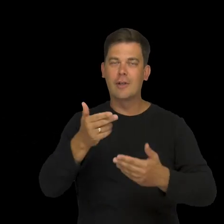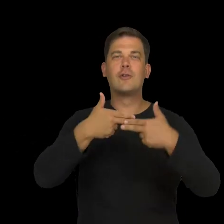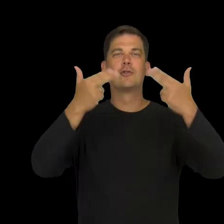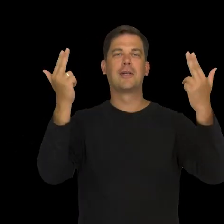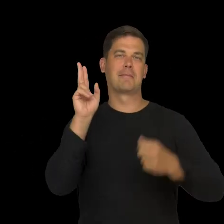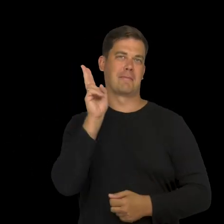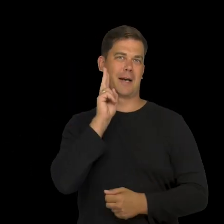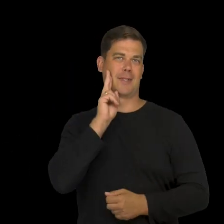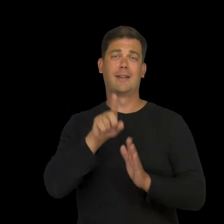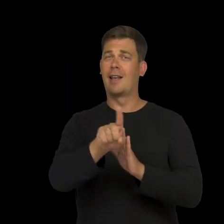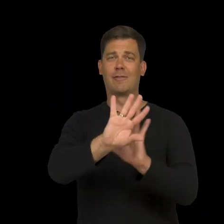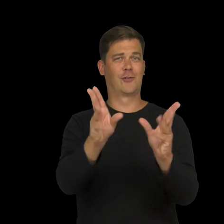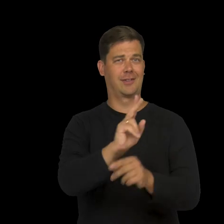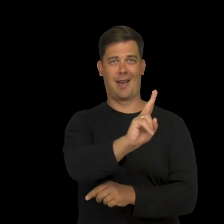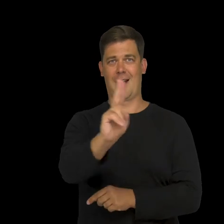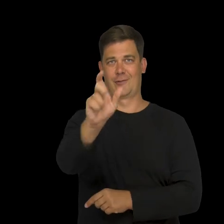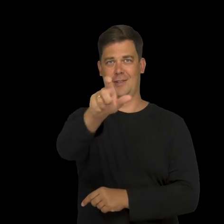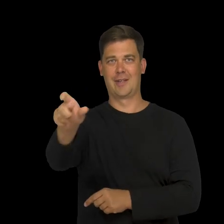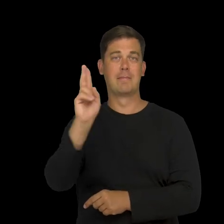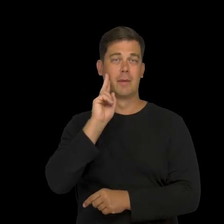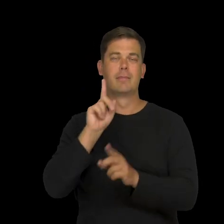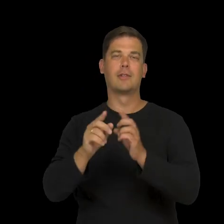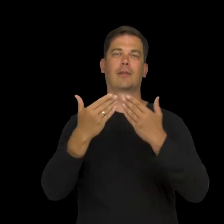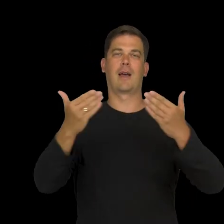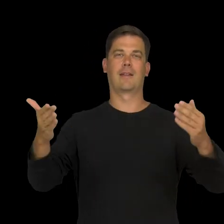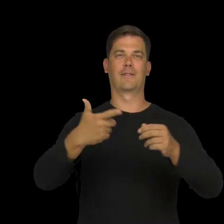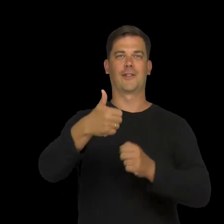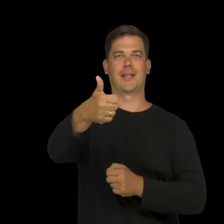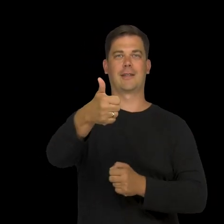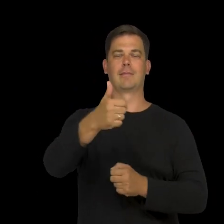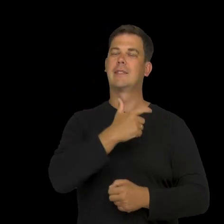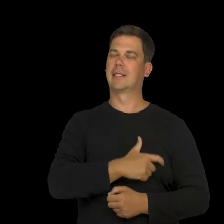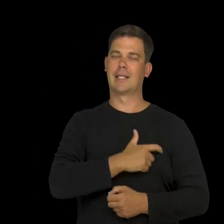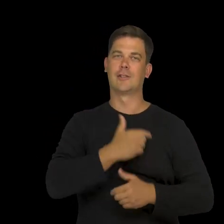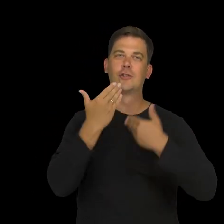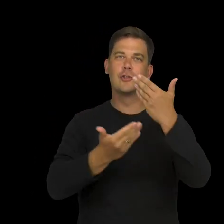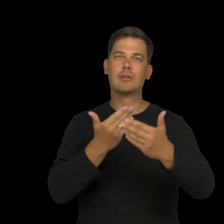Best Mother's Day wishes for all moms from Teatr 21